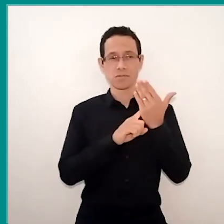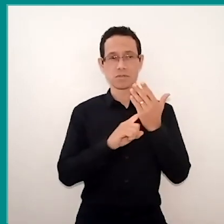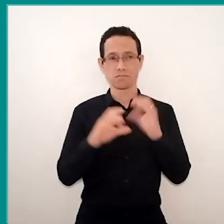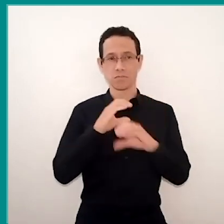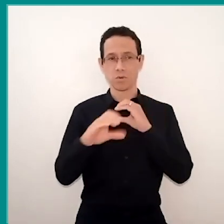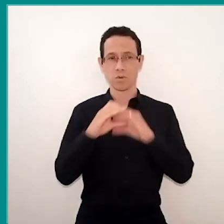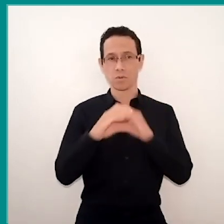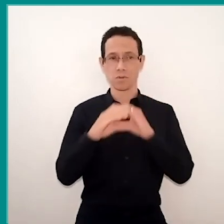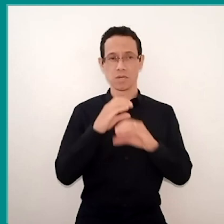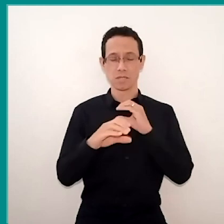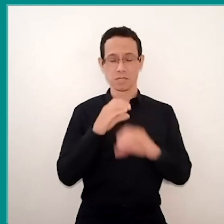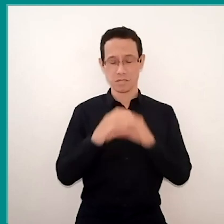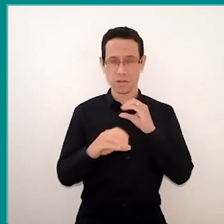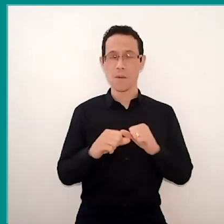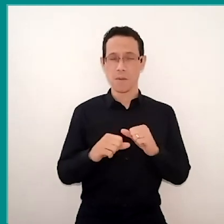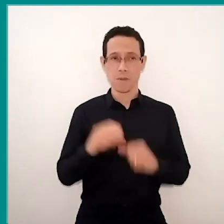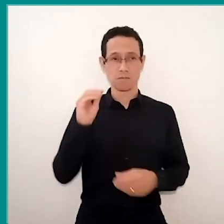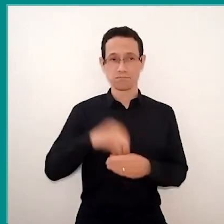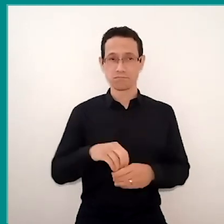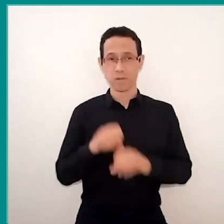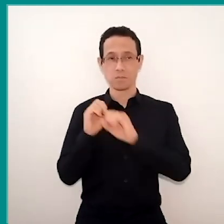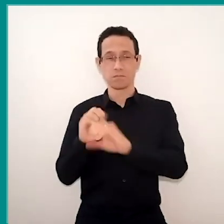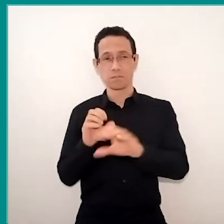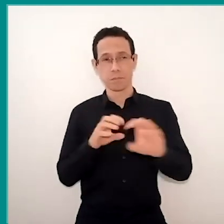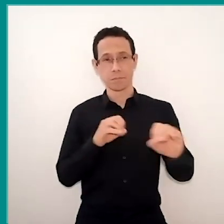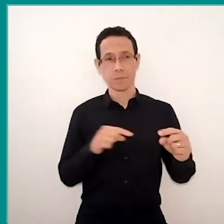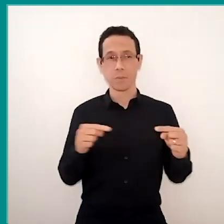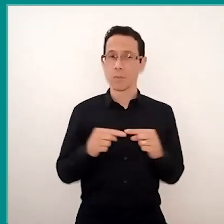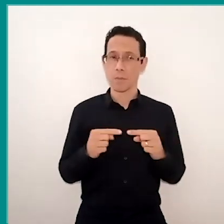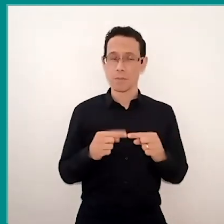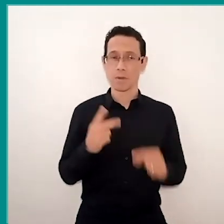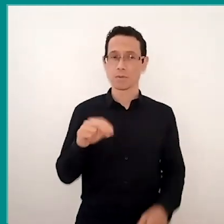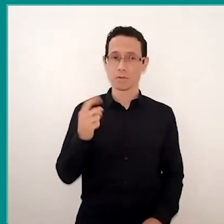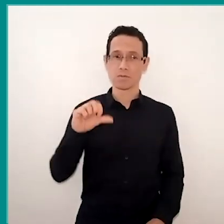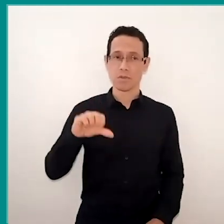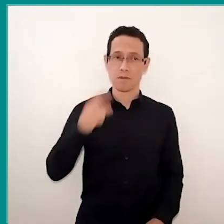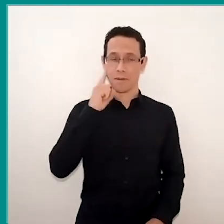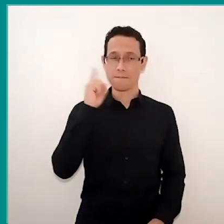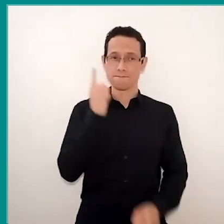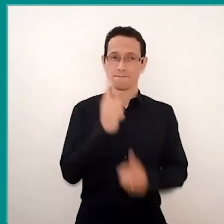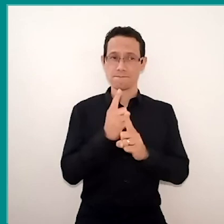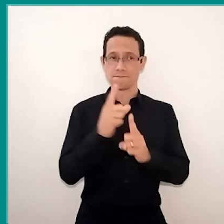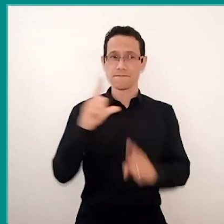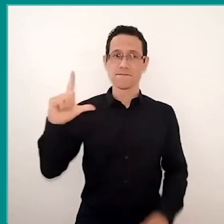within education. And, in the 2019 research, they show an interesting fact: